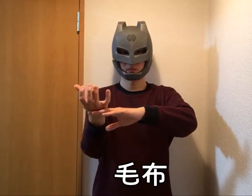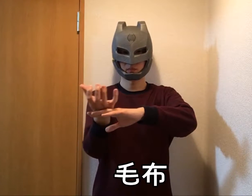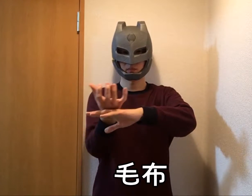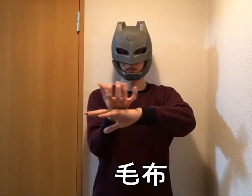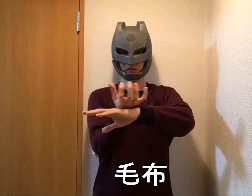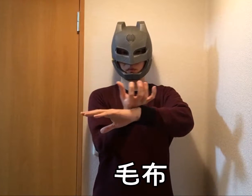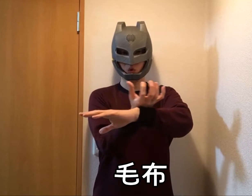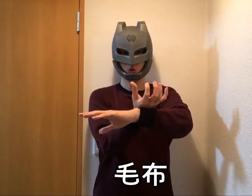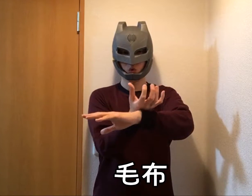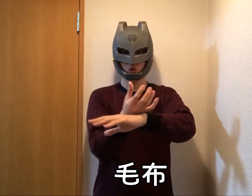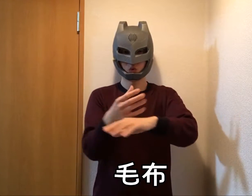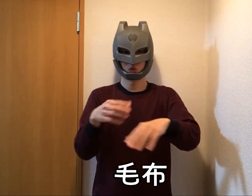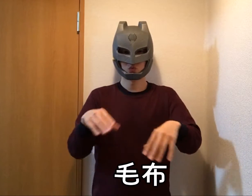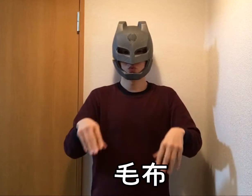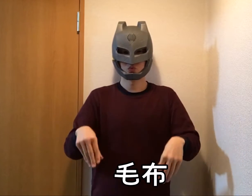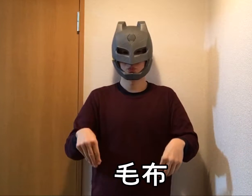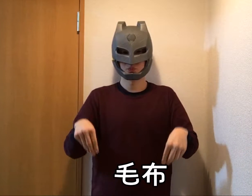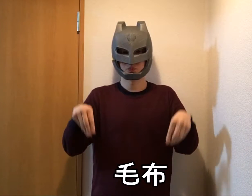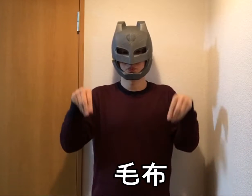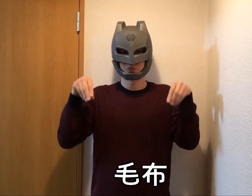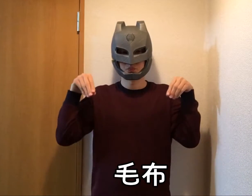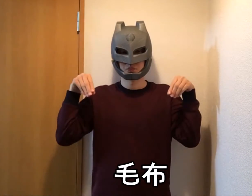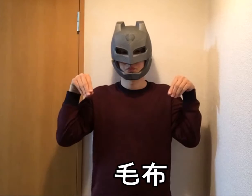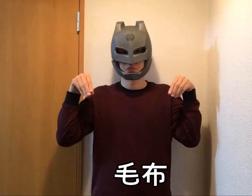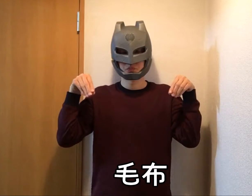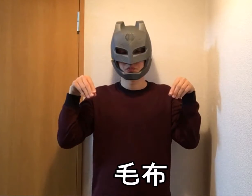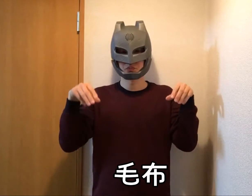Blanket